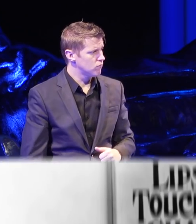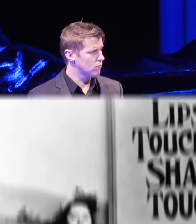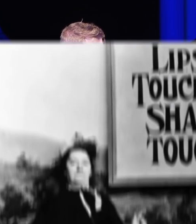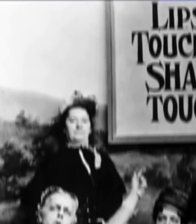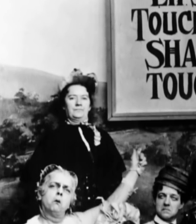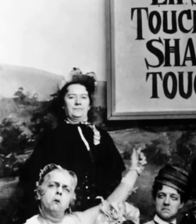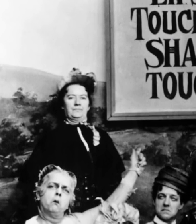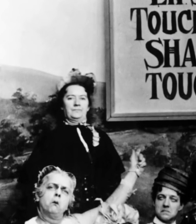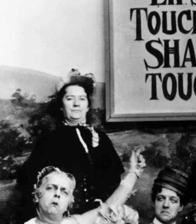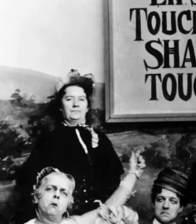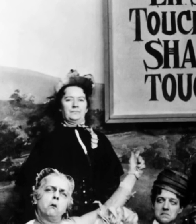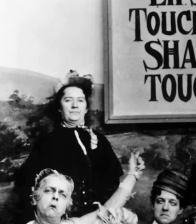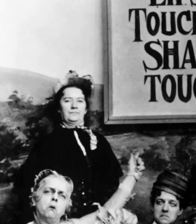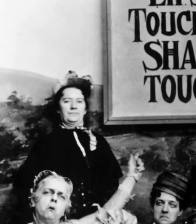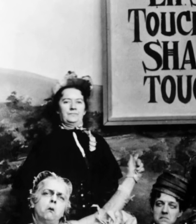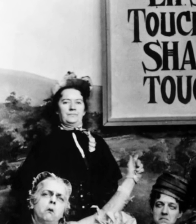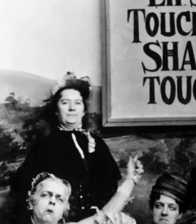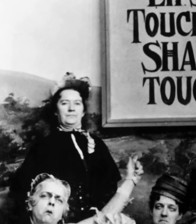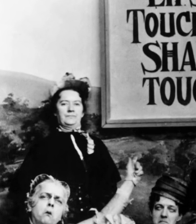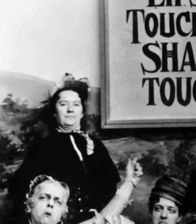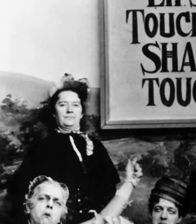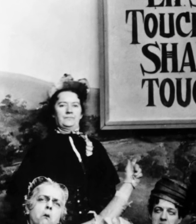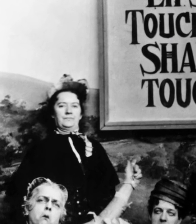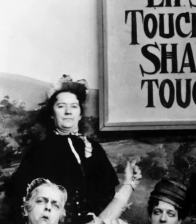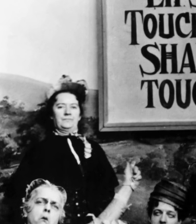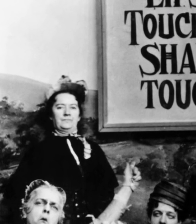This photo is a classic one from the Temperance Movement